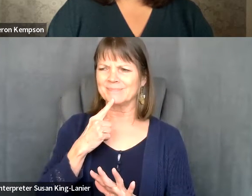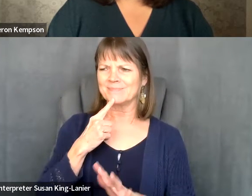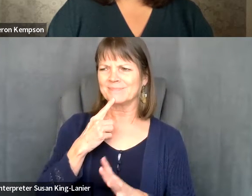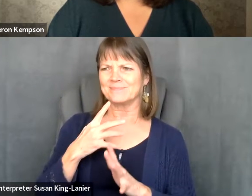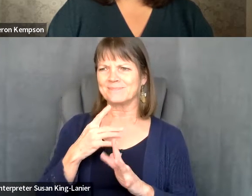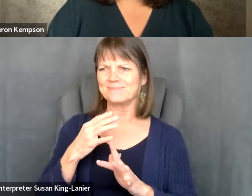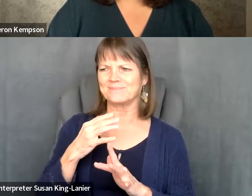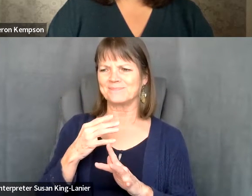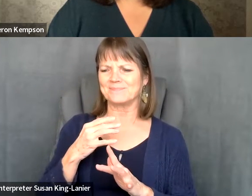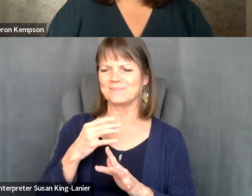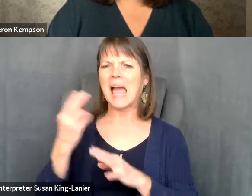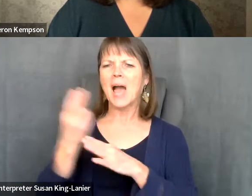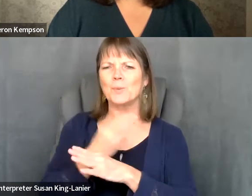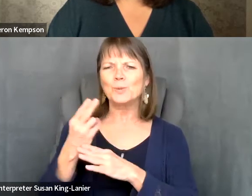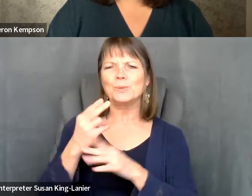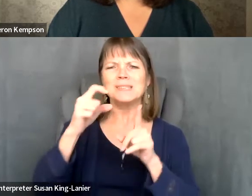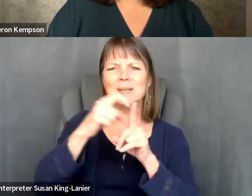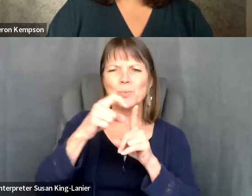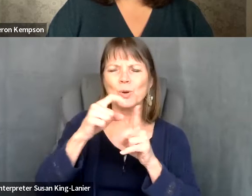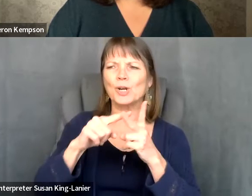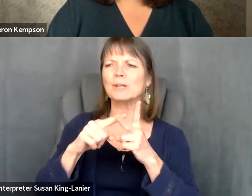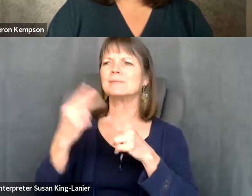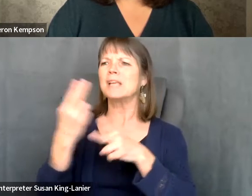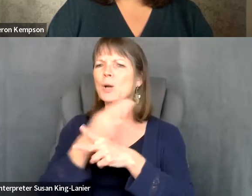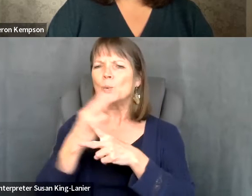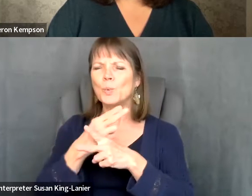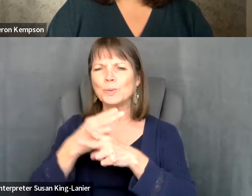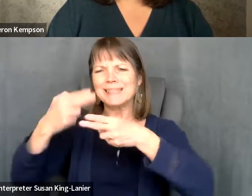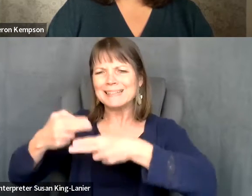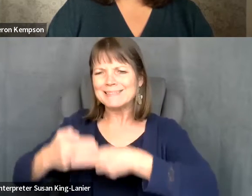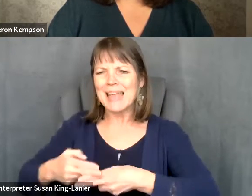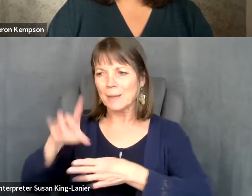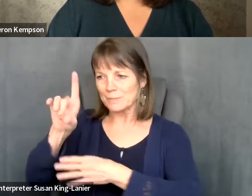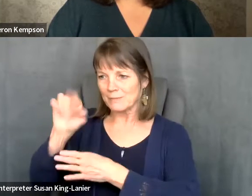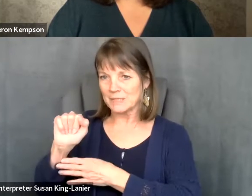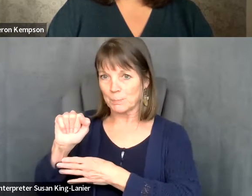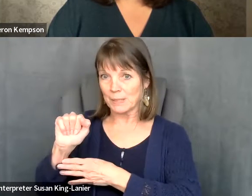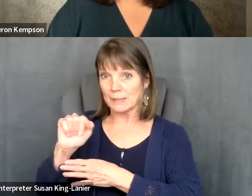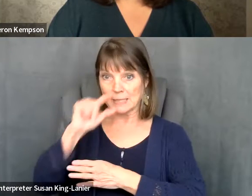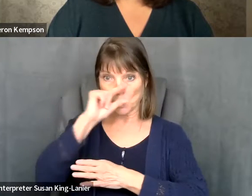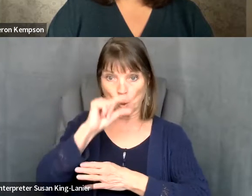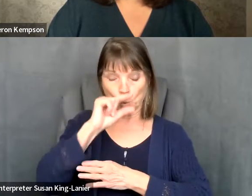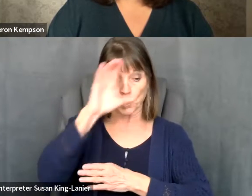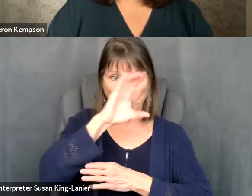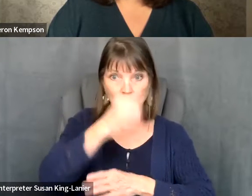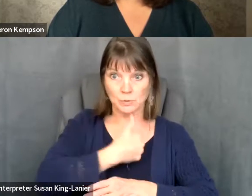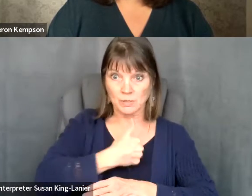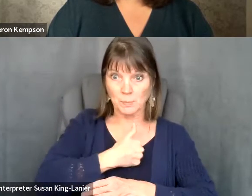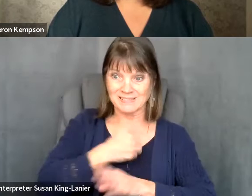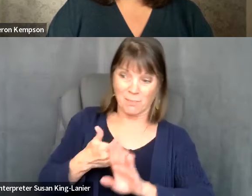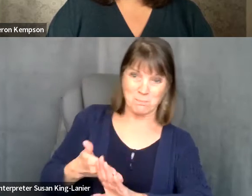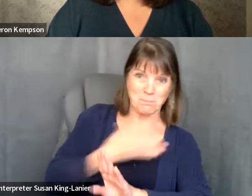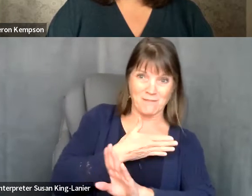Michael Smith: names of disabilities and Google searching them and educating myself before I showed up, and